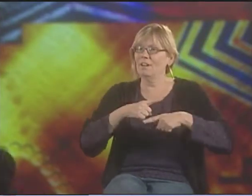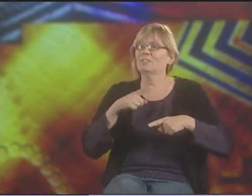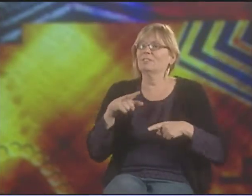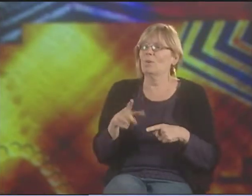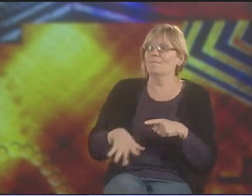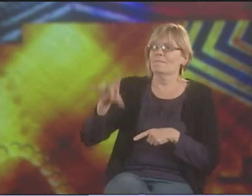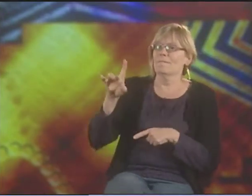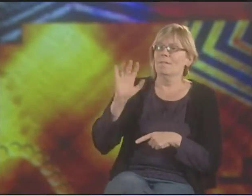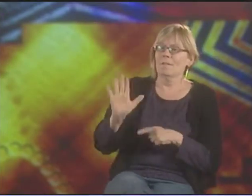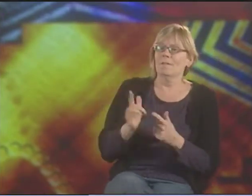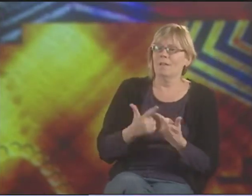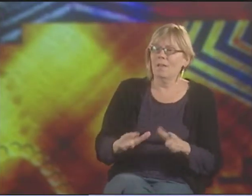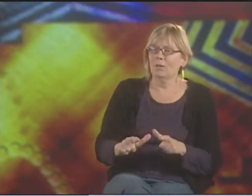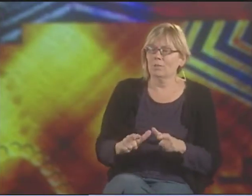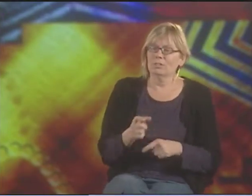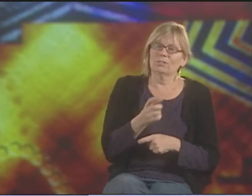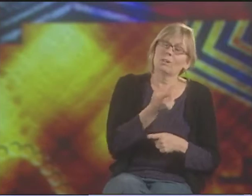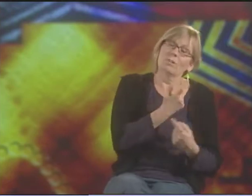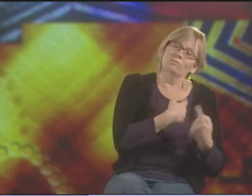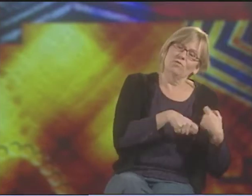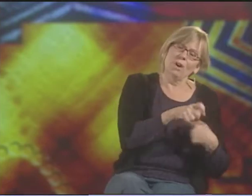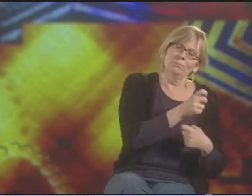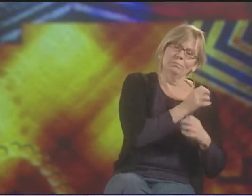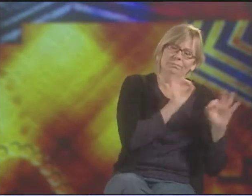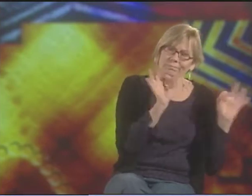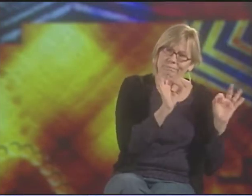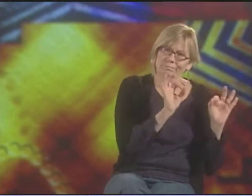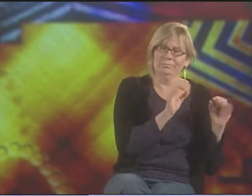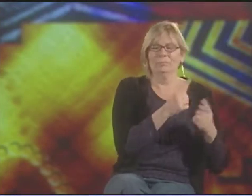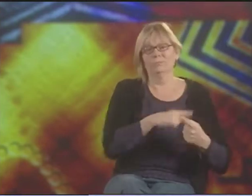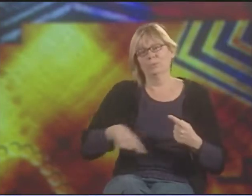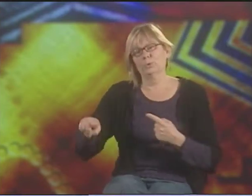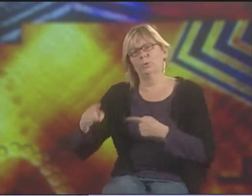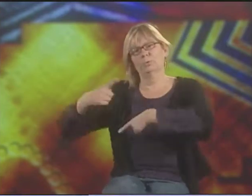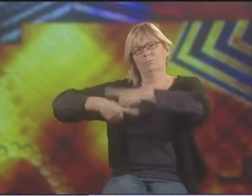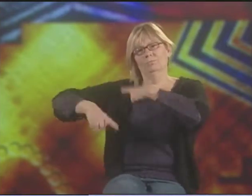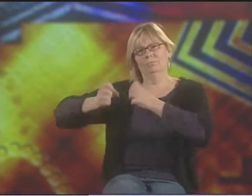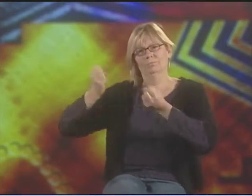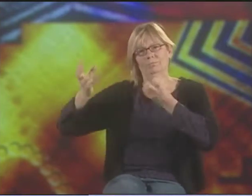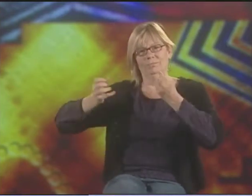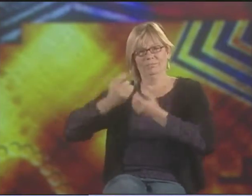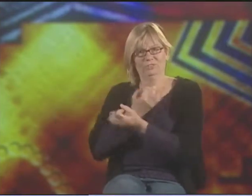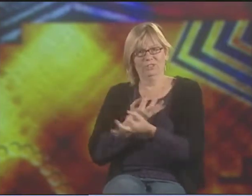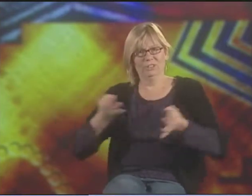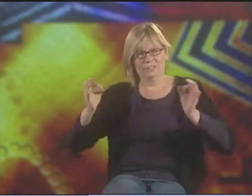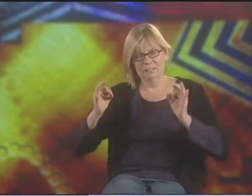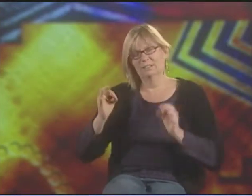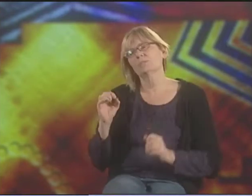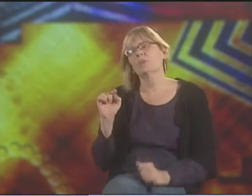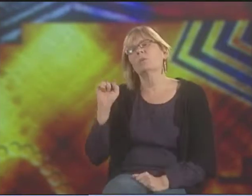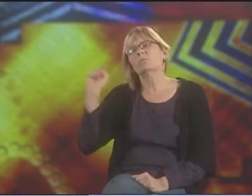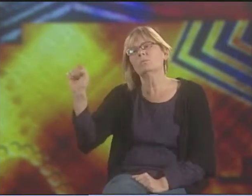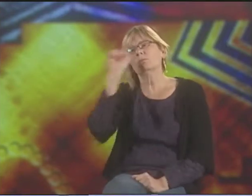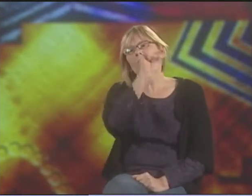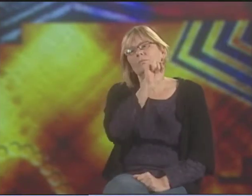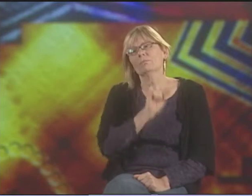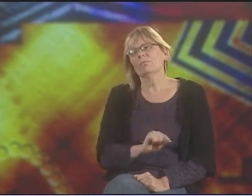AND THEIR TRUE LANGUAGE, THEN THEY'RE ABLE TO ASCEND. SO GOING FROM NO COMMUNICATION TO SIGN LANGUAGE, WHICH EQUALS FREEDOM.